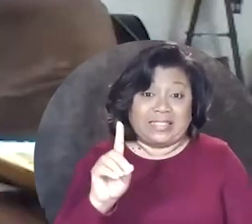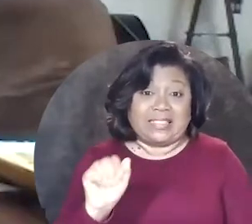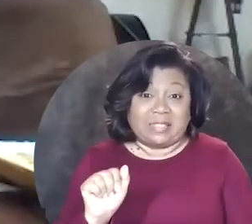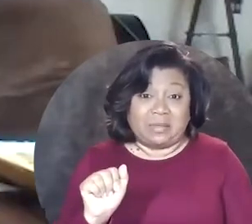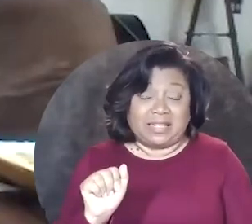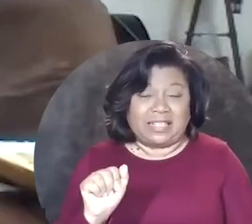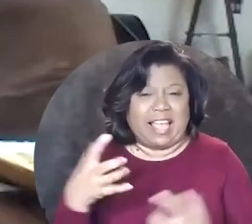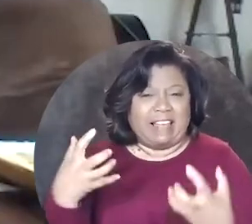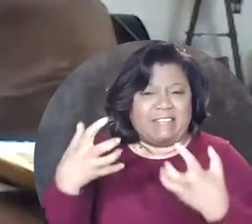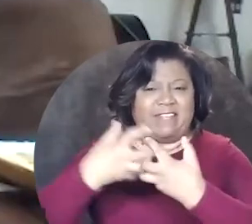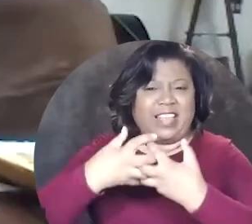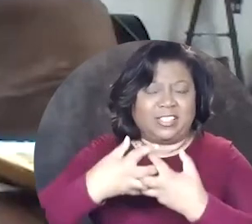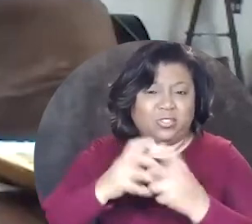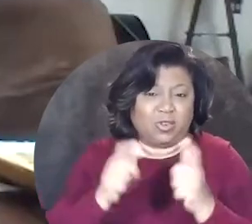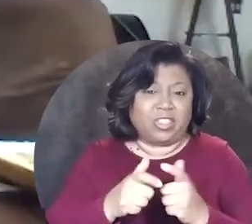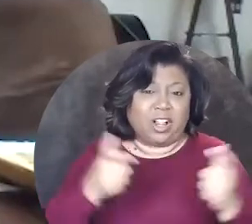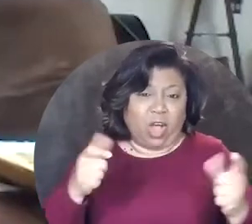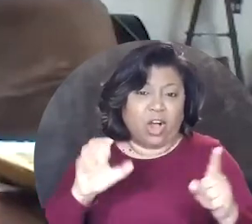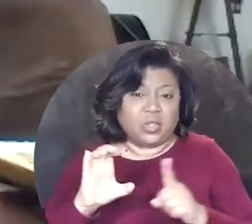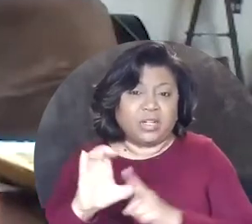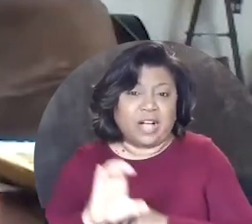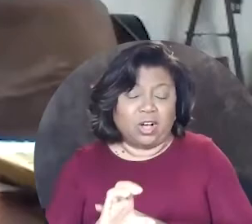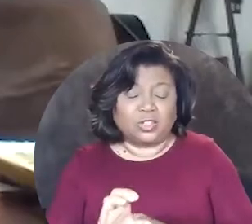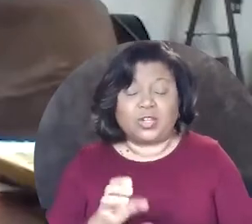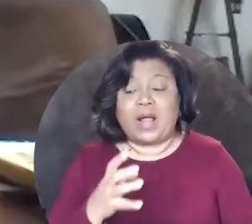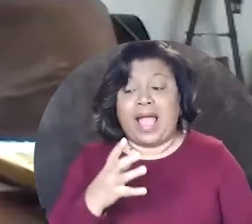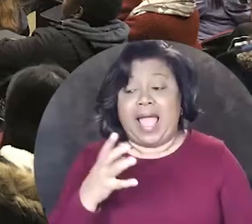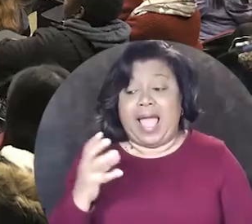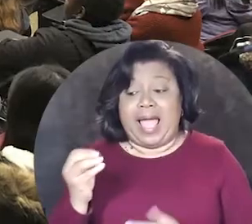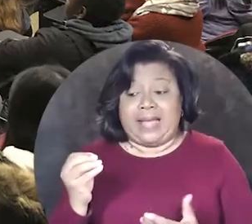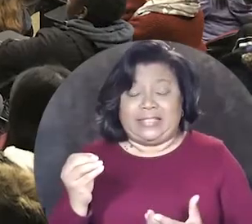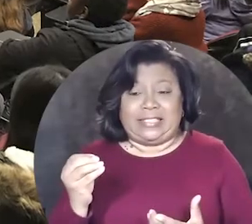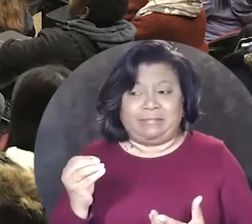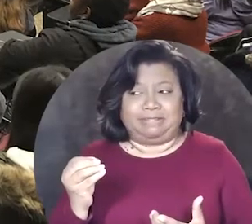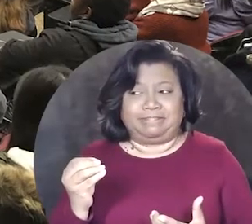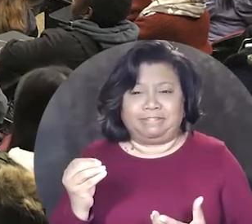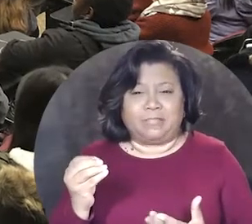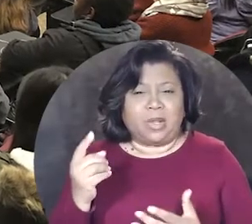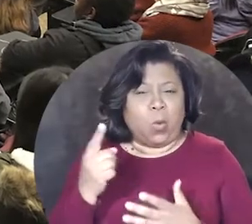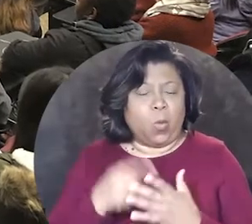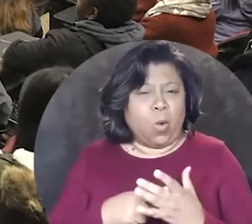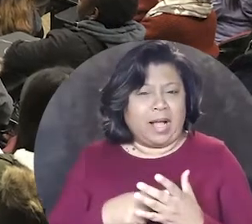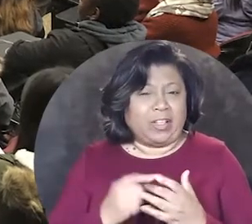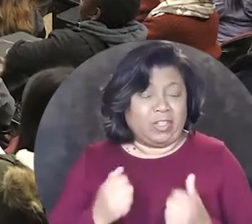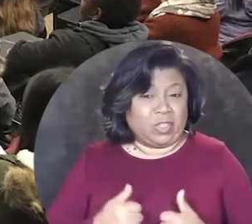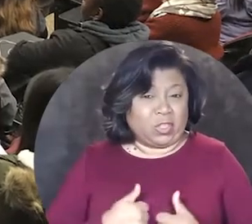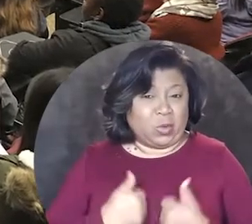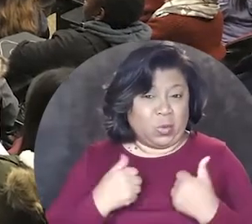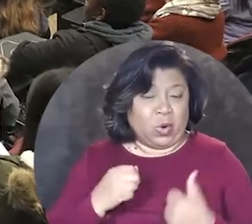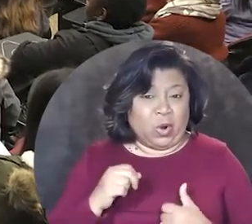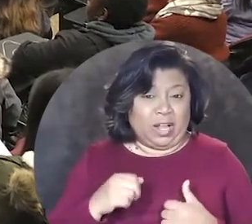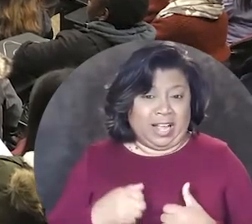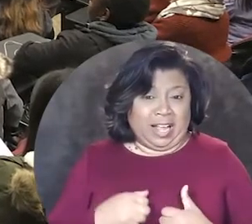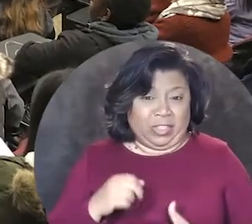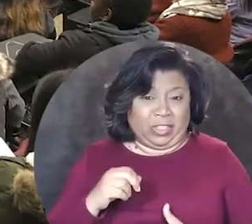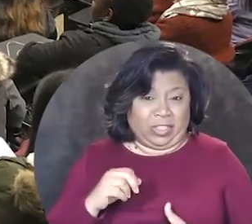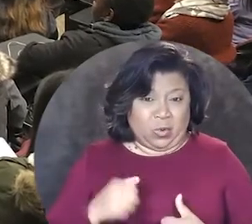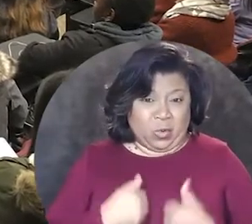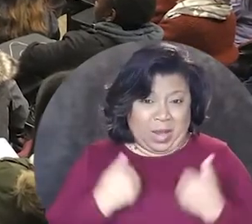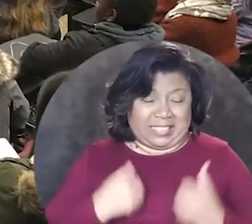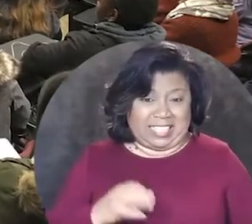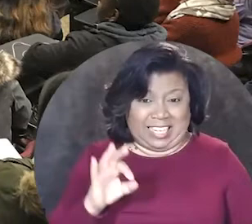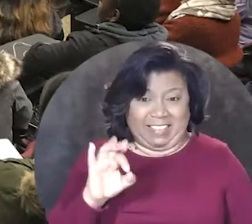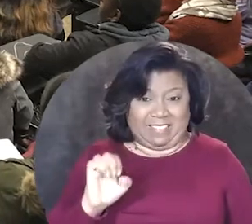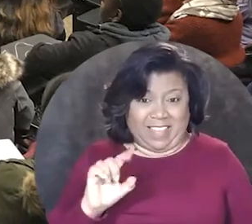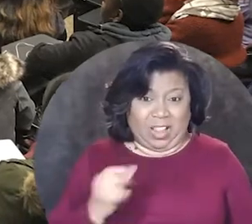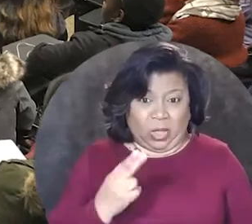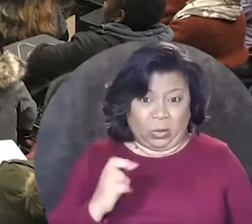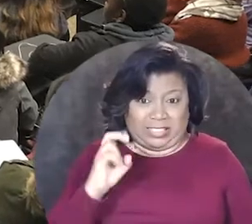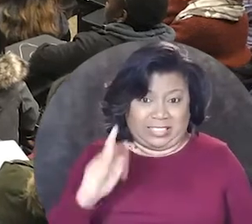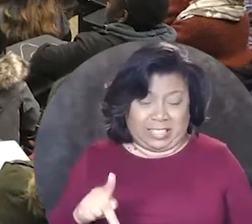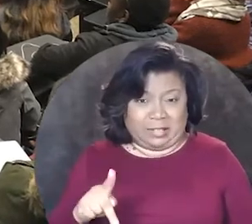disability fits into the larger culture and what the residency fellowship did for me was make it